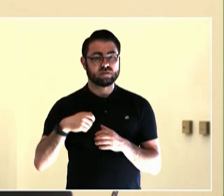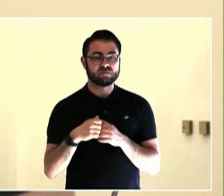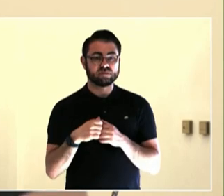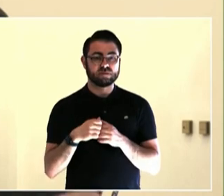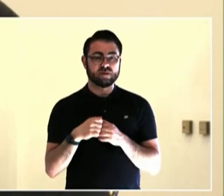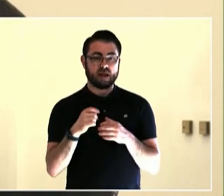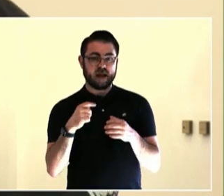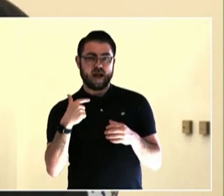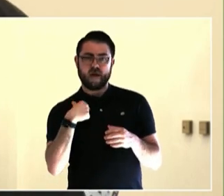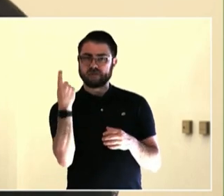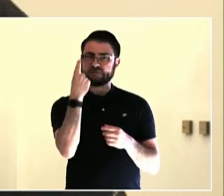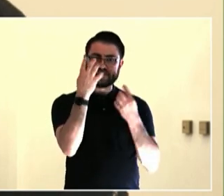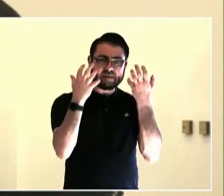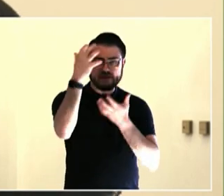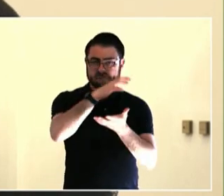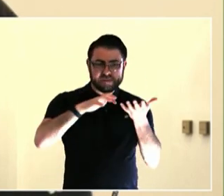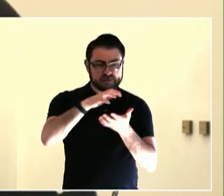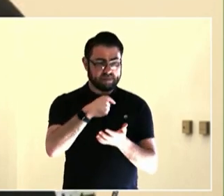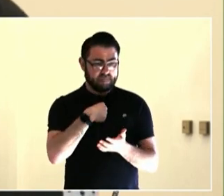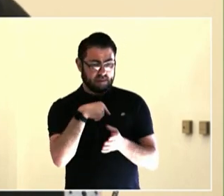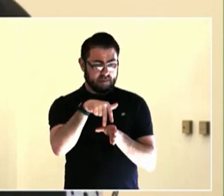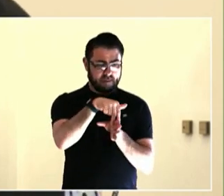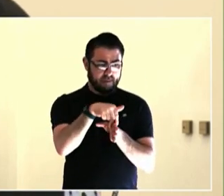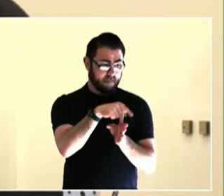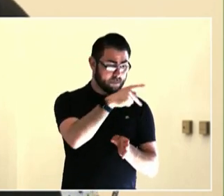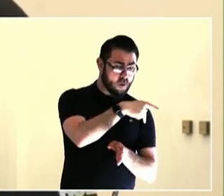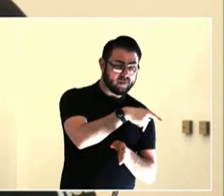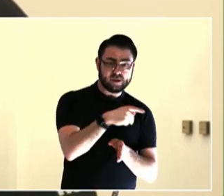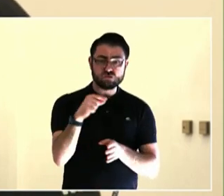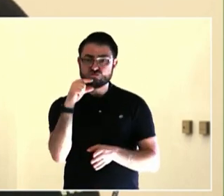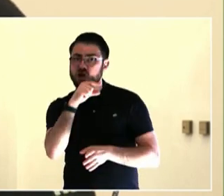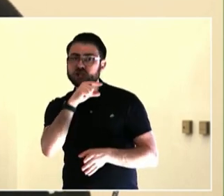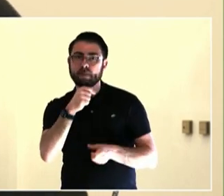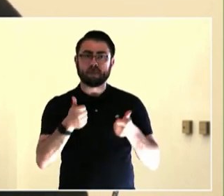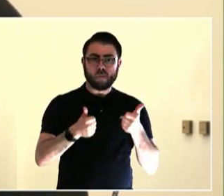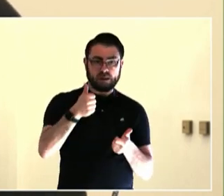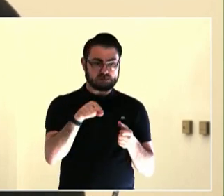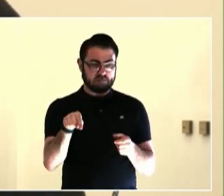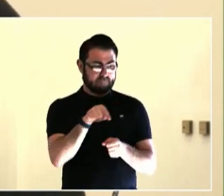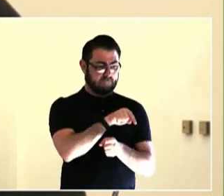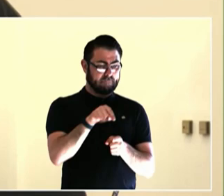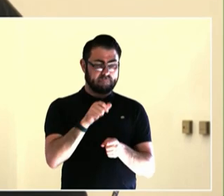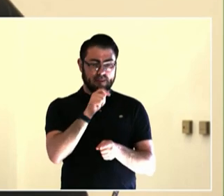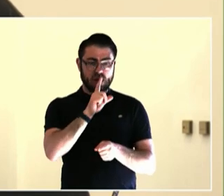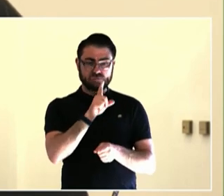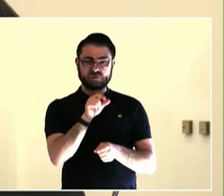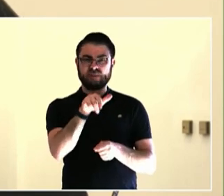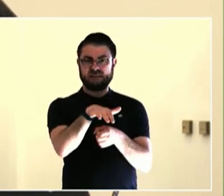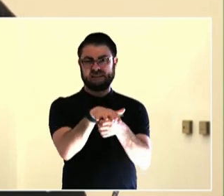the straggly eight people, which did include people with